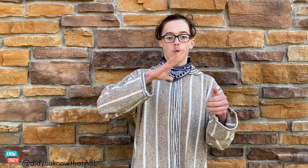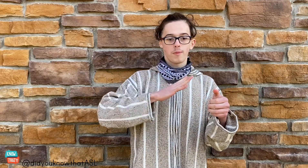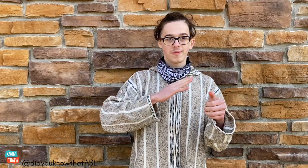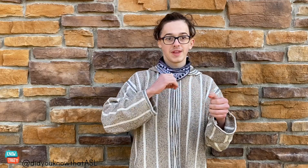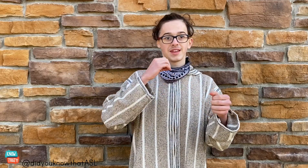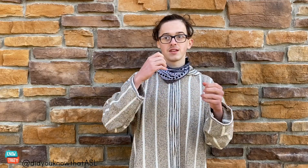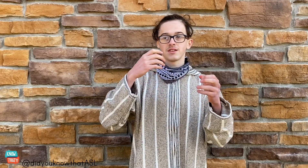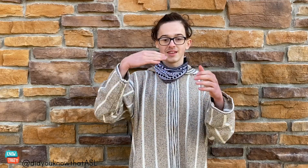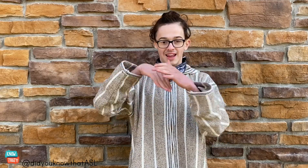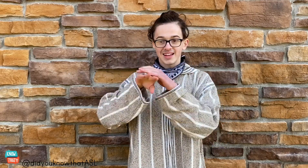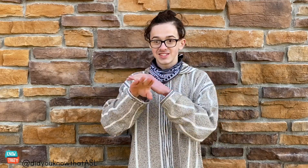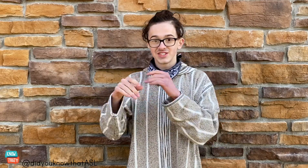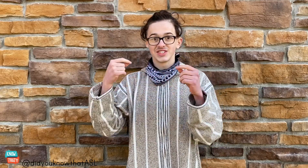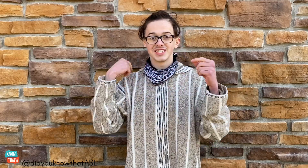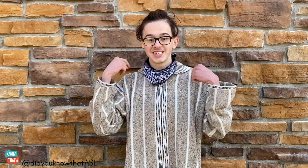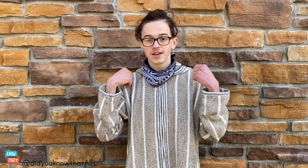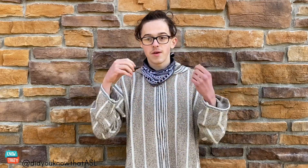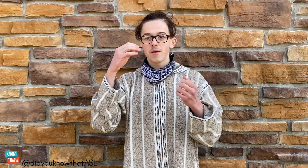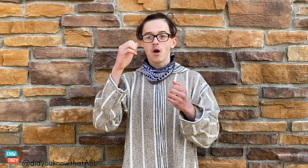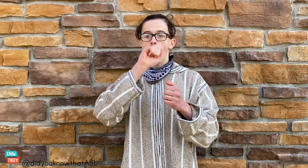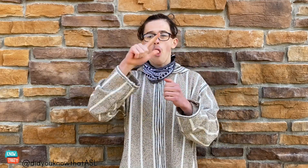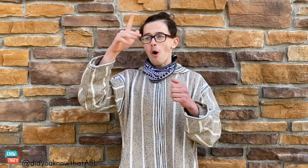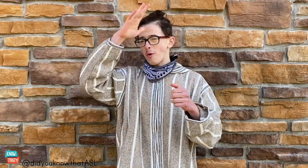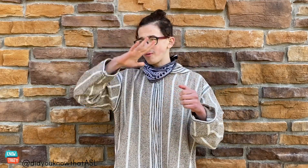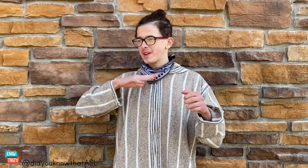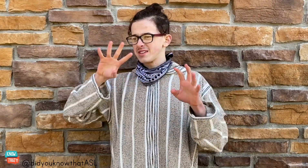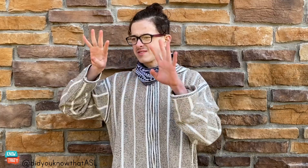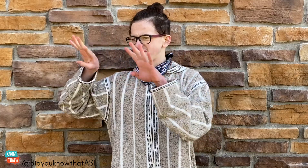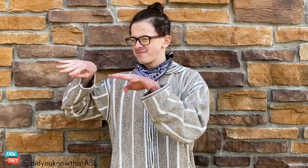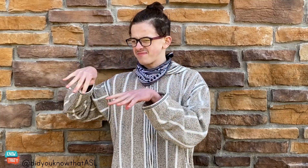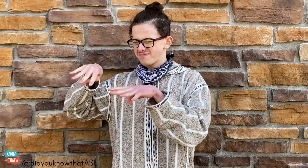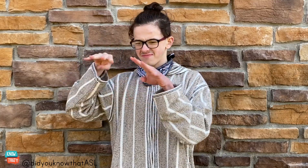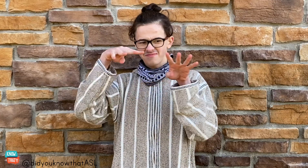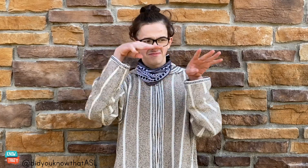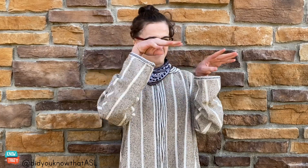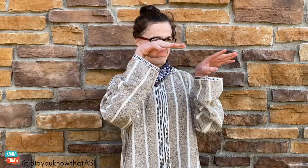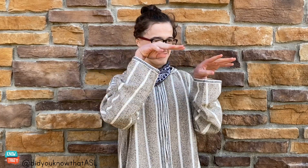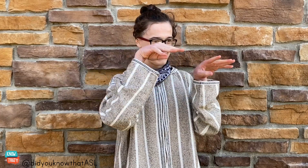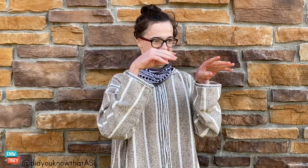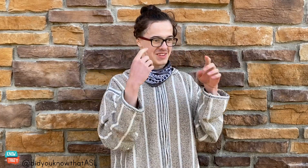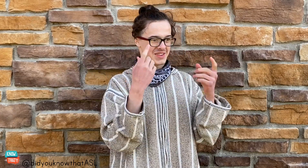to be a woman entering the gym everybody's already watching you second guessing you what